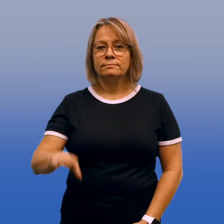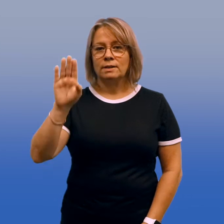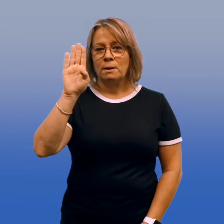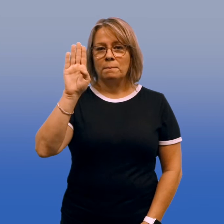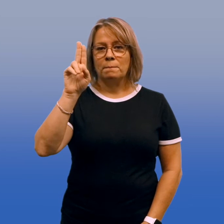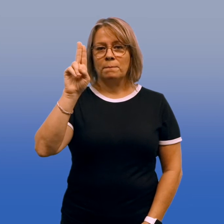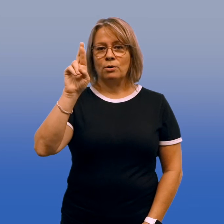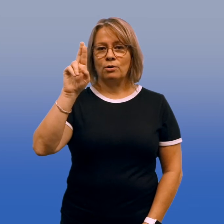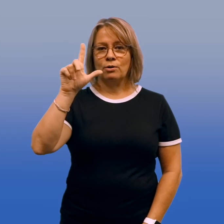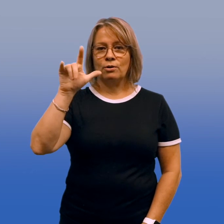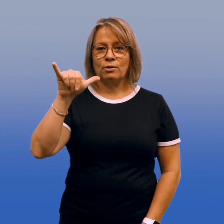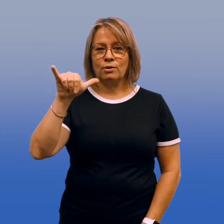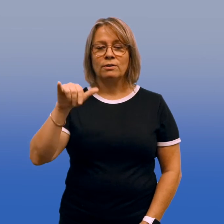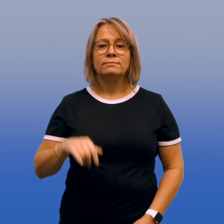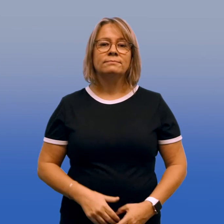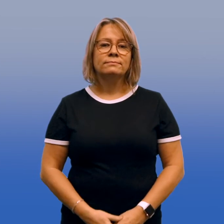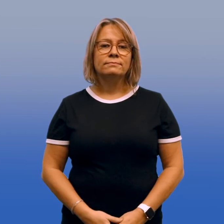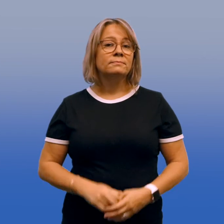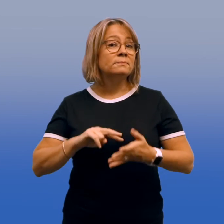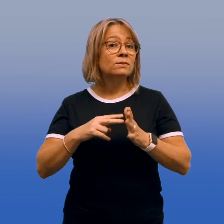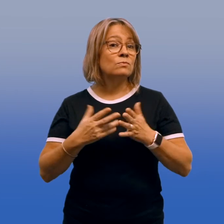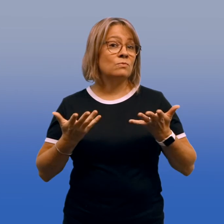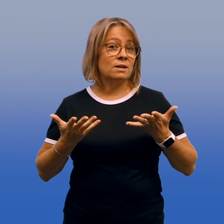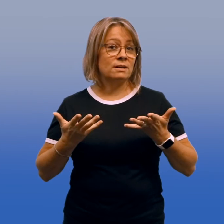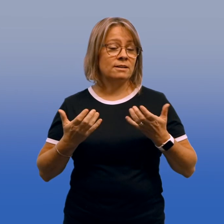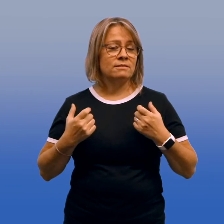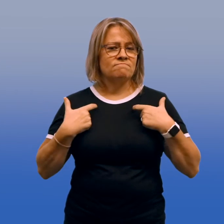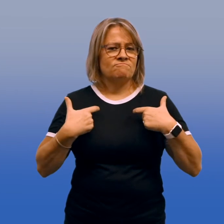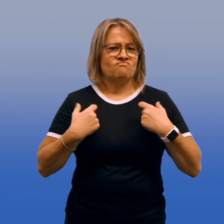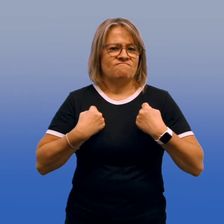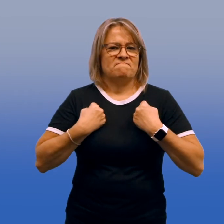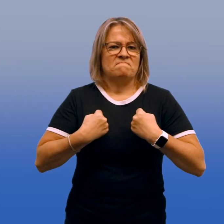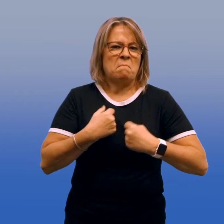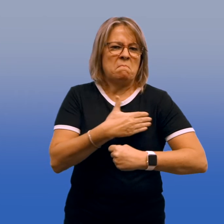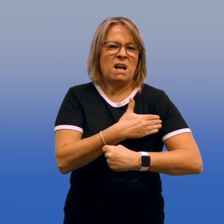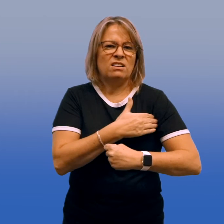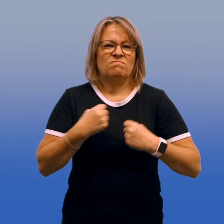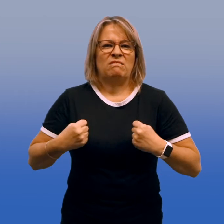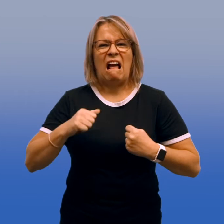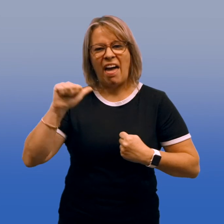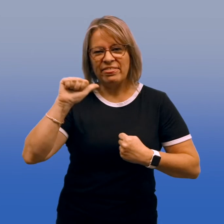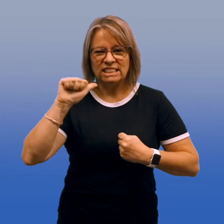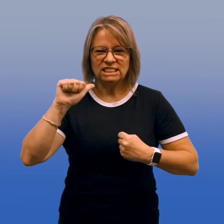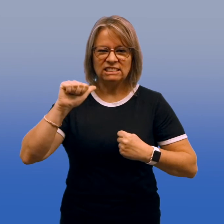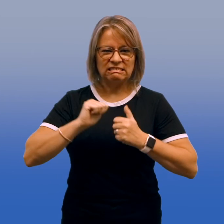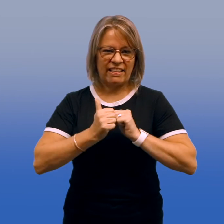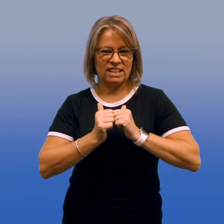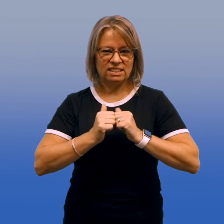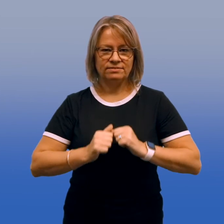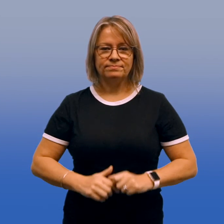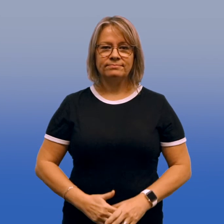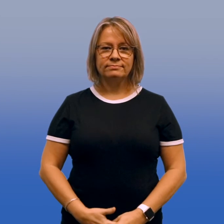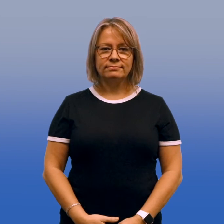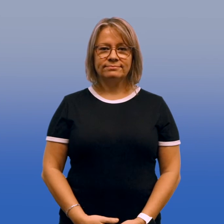Burly means muscular and athletic.